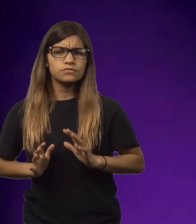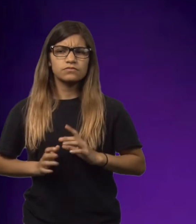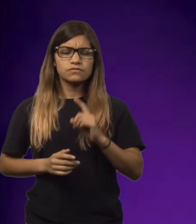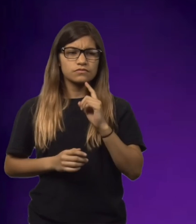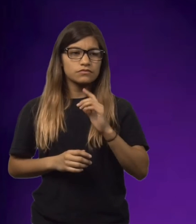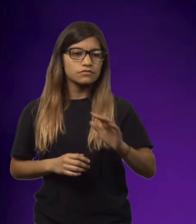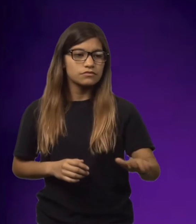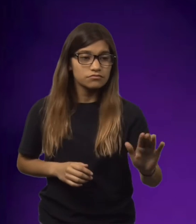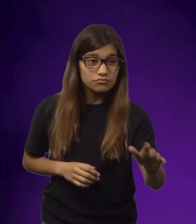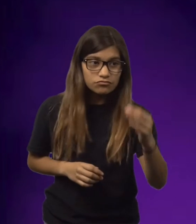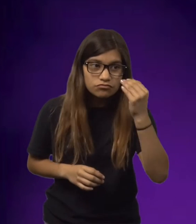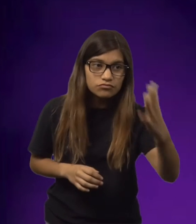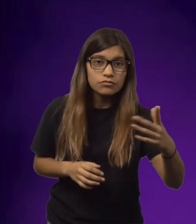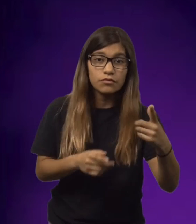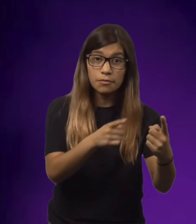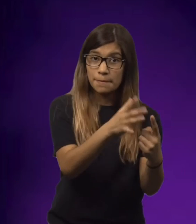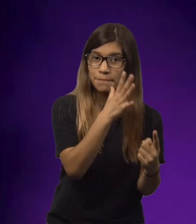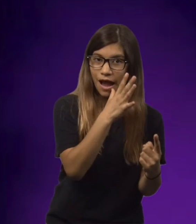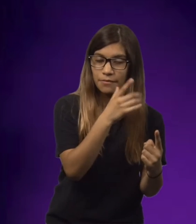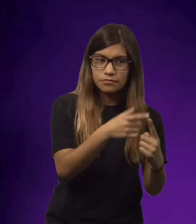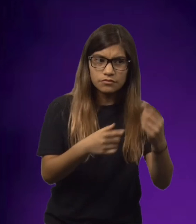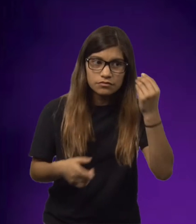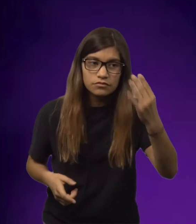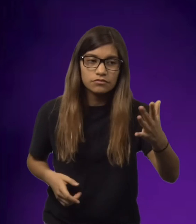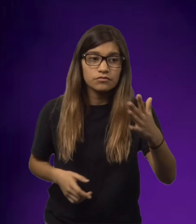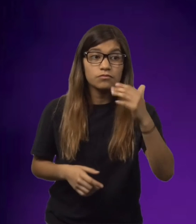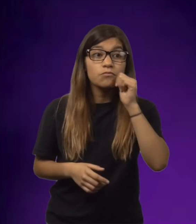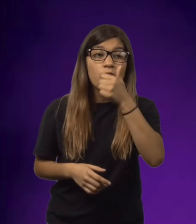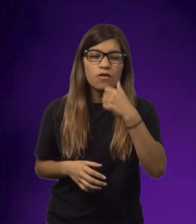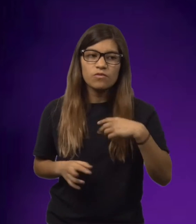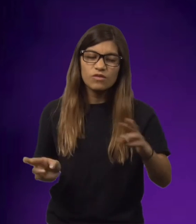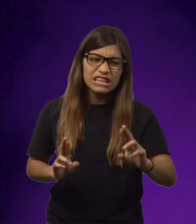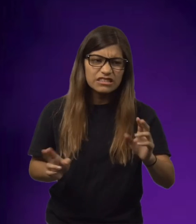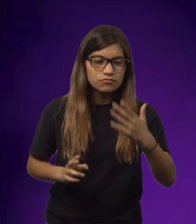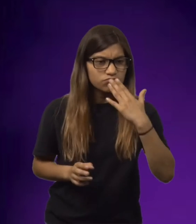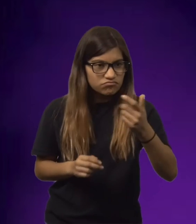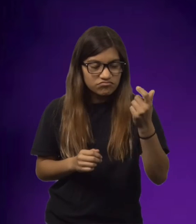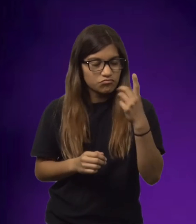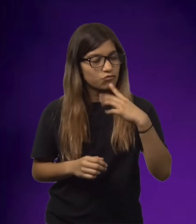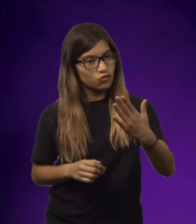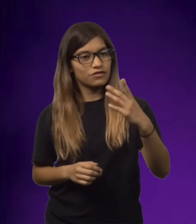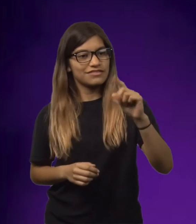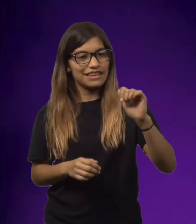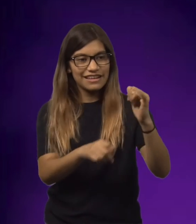And then his expression changed, he became very serious, and he told mom,